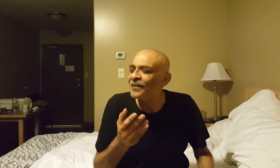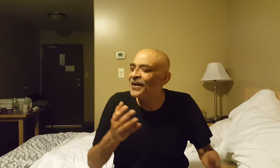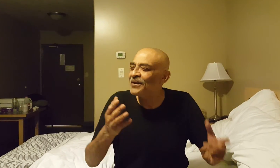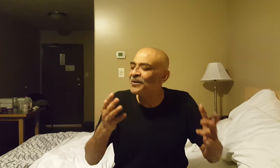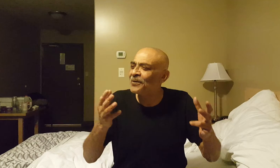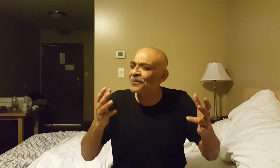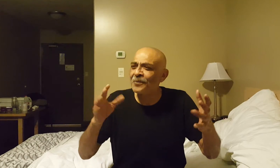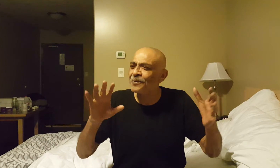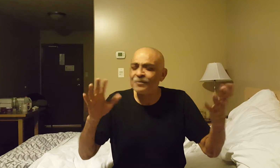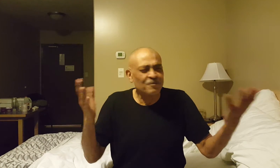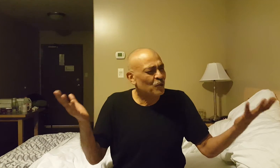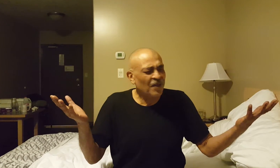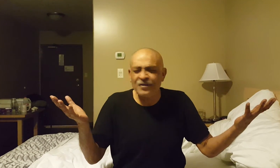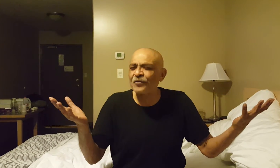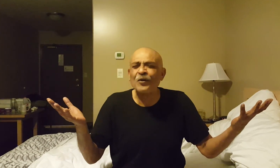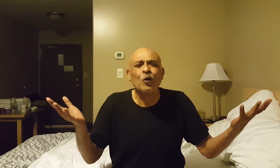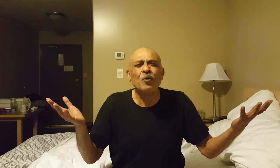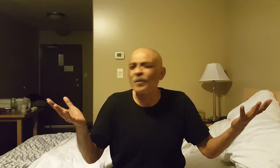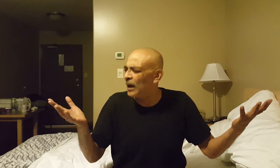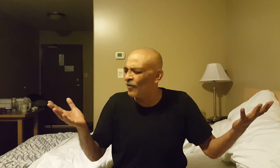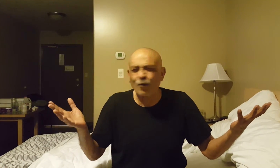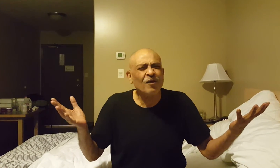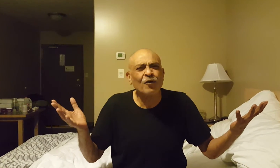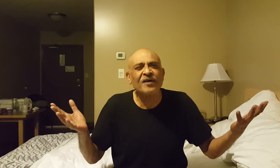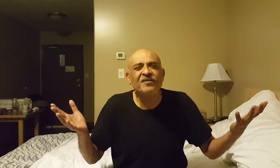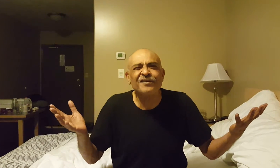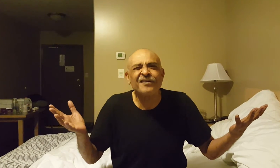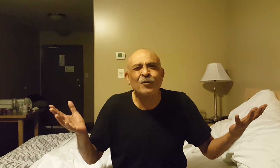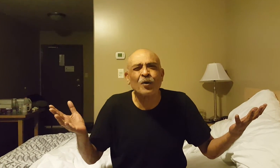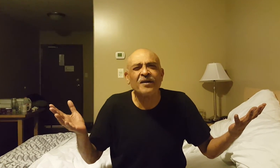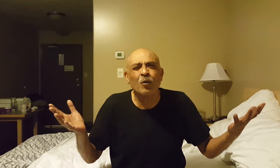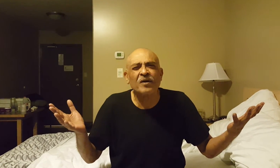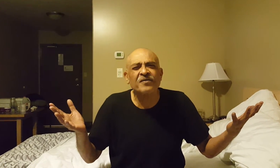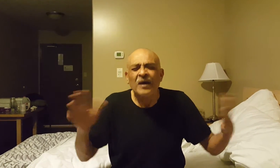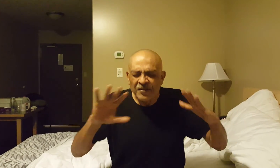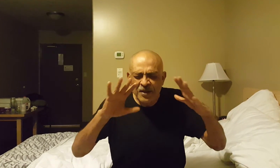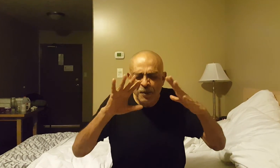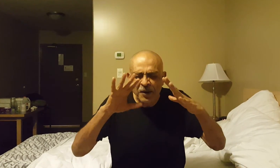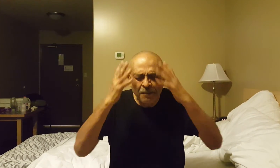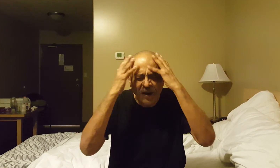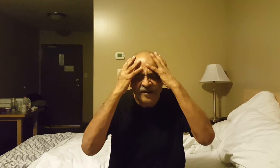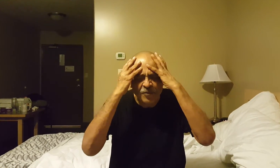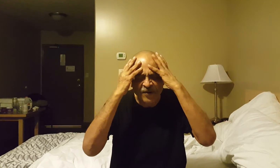then nothing's going to go out of order for us, is it, in our worlds? Think about a blind person.